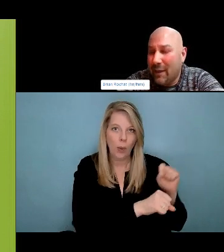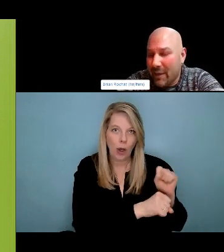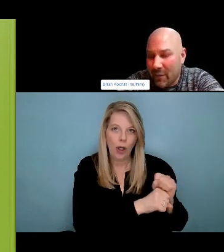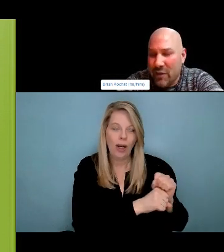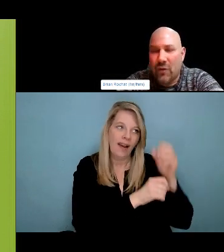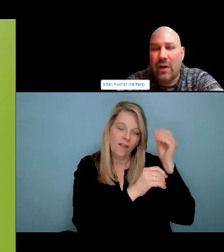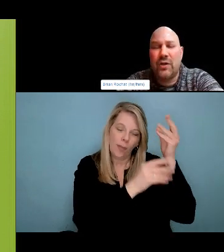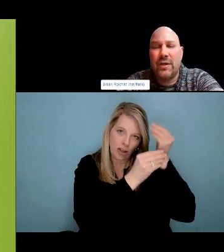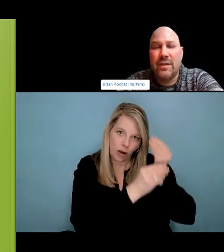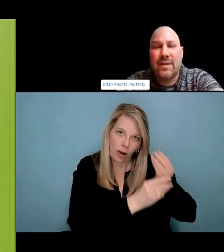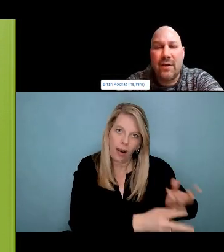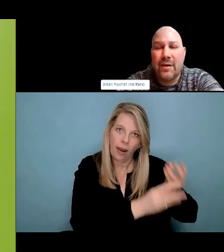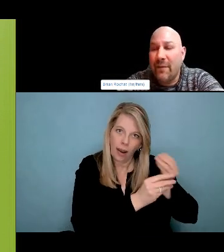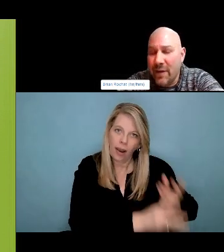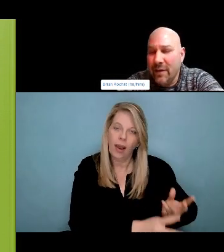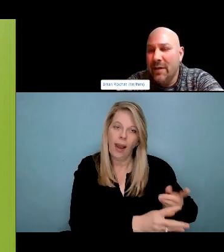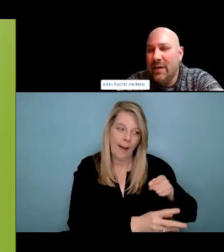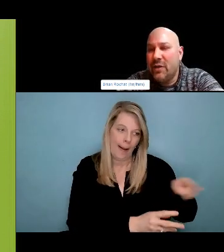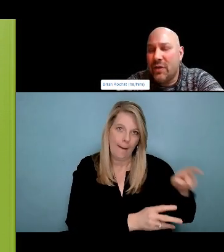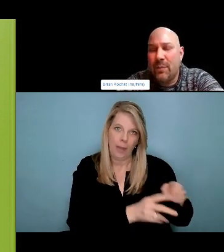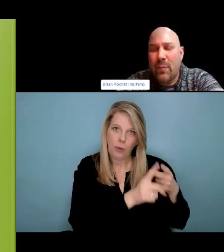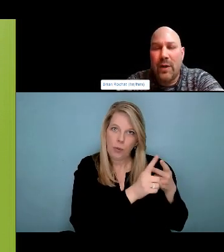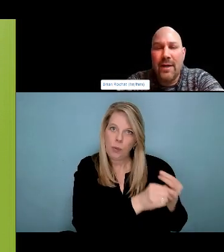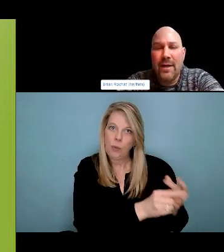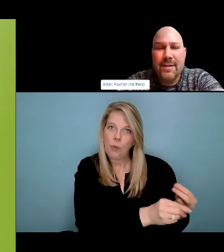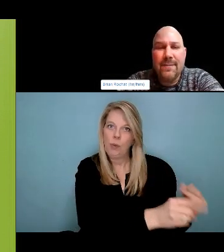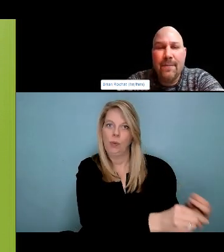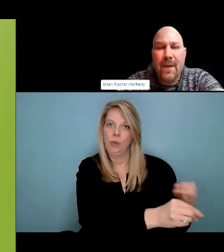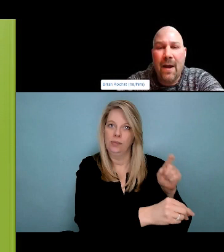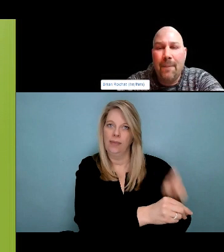not like someone who can fight, you know, that's helping others.